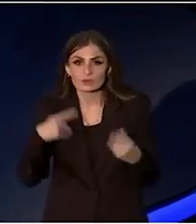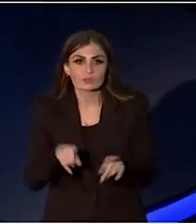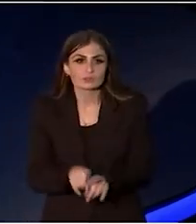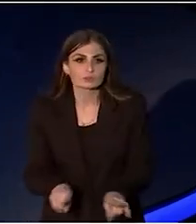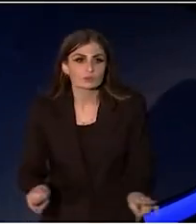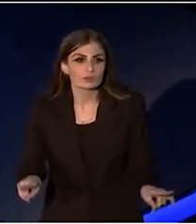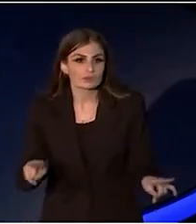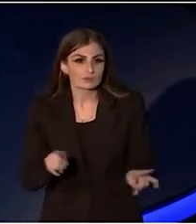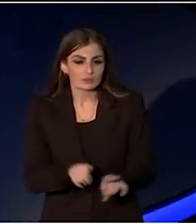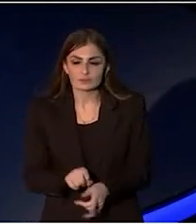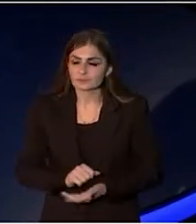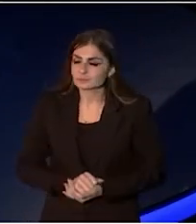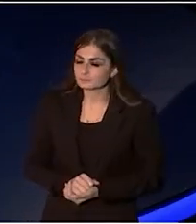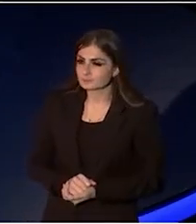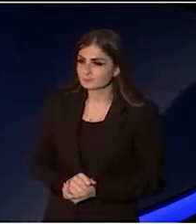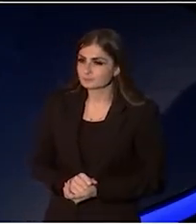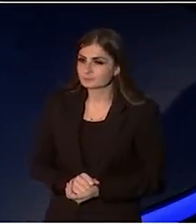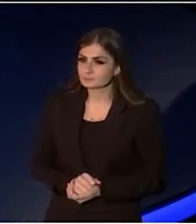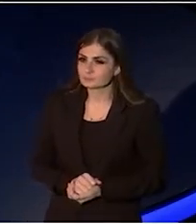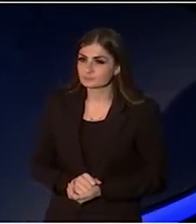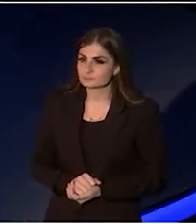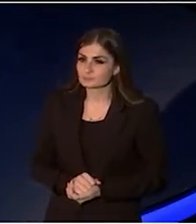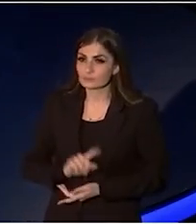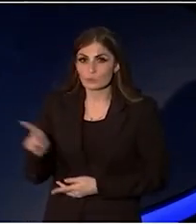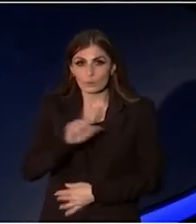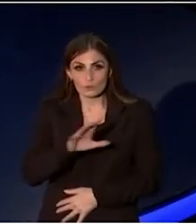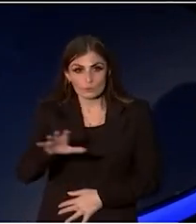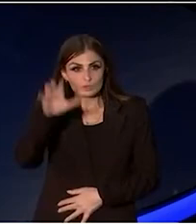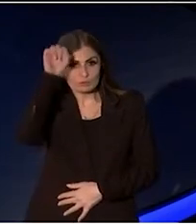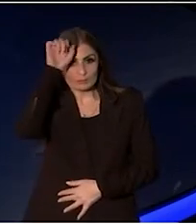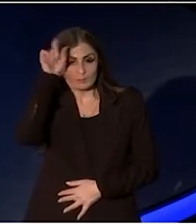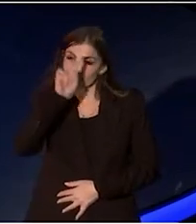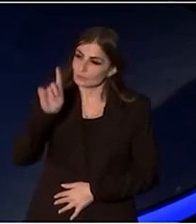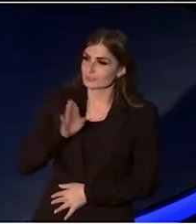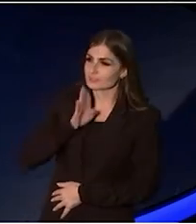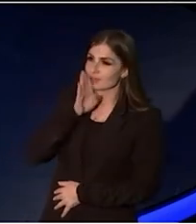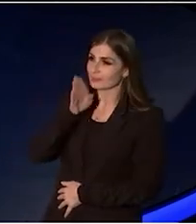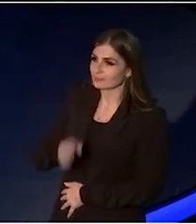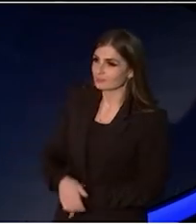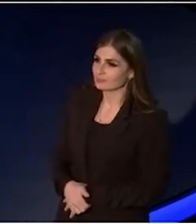The melodic and the melancholic, the ache of the percussion